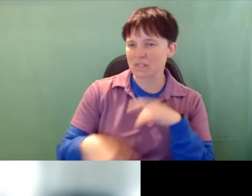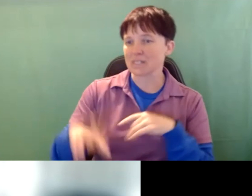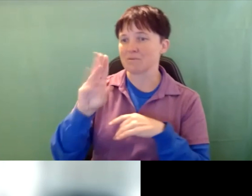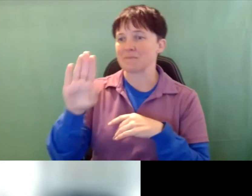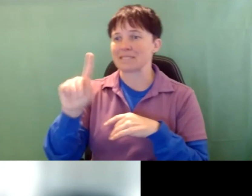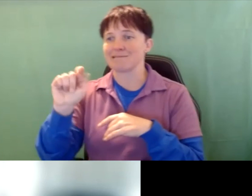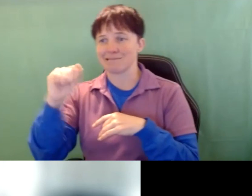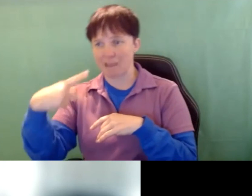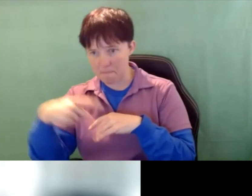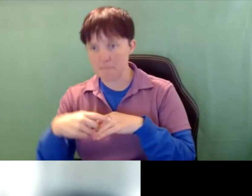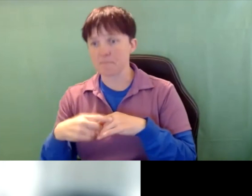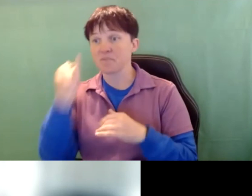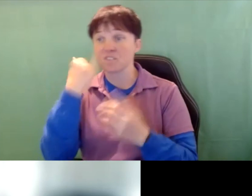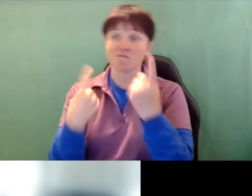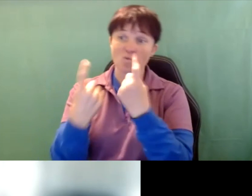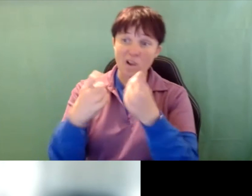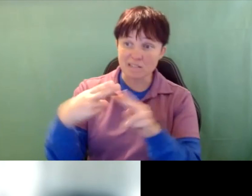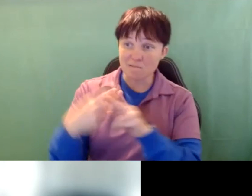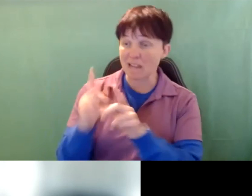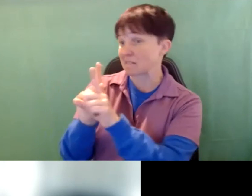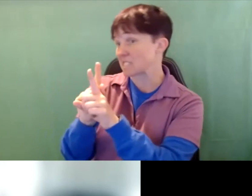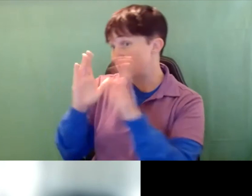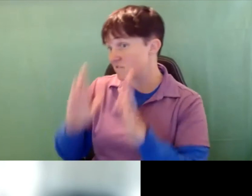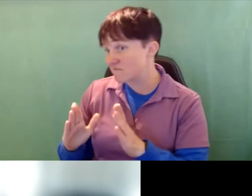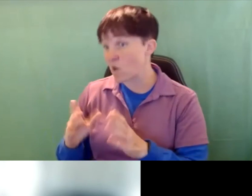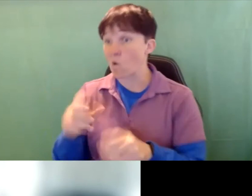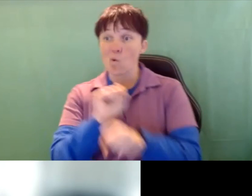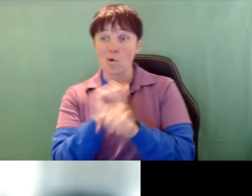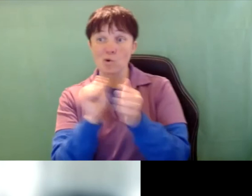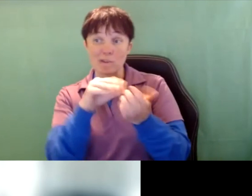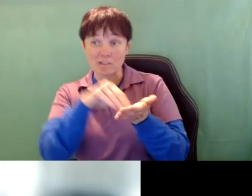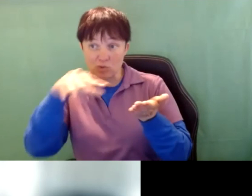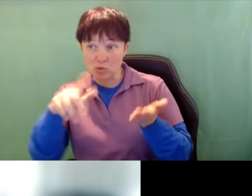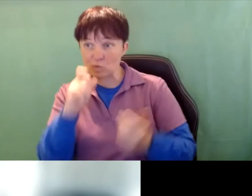if you have questions about interveners or about working with a student who is deafblind,